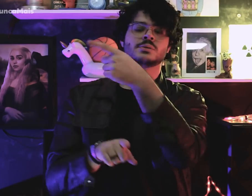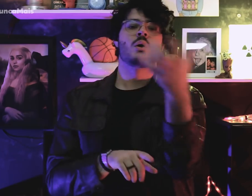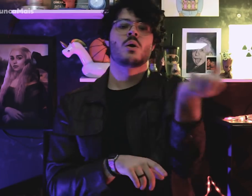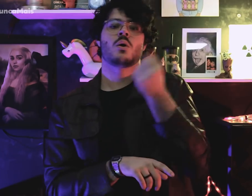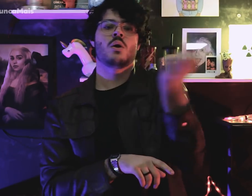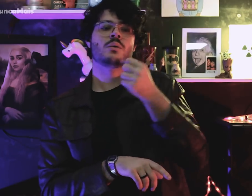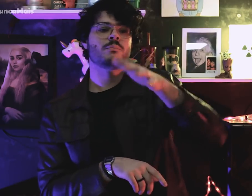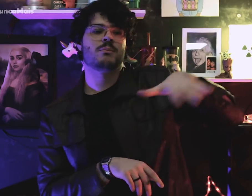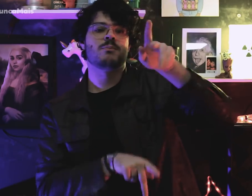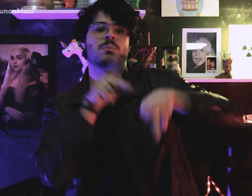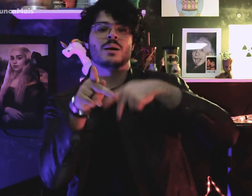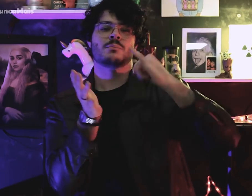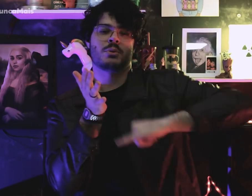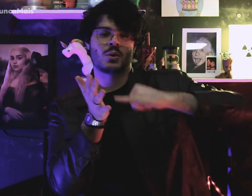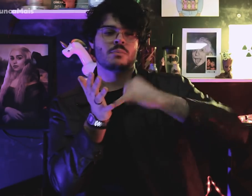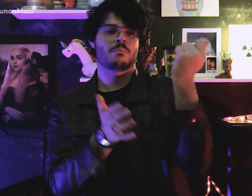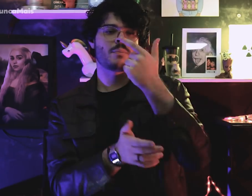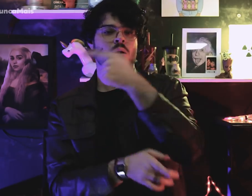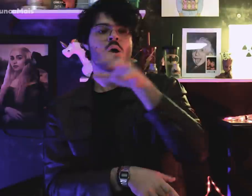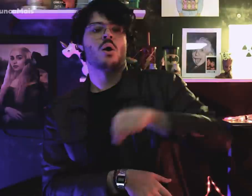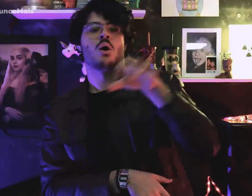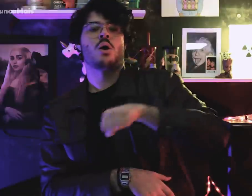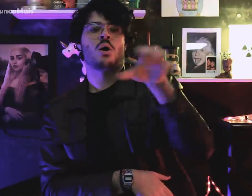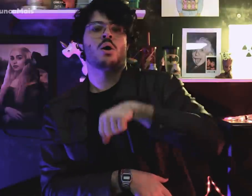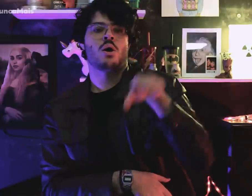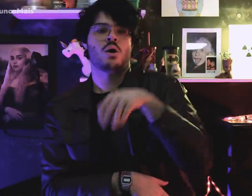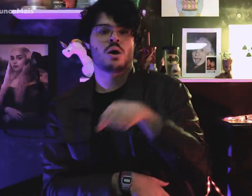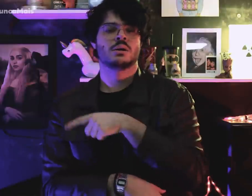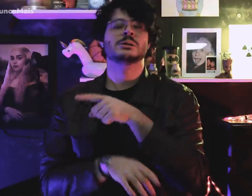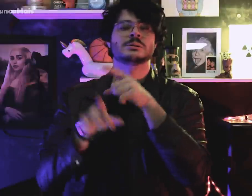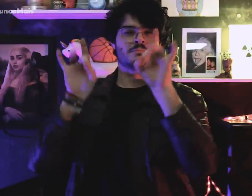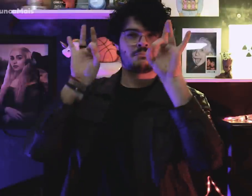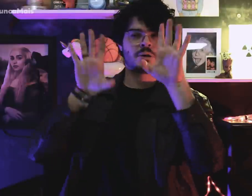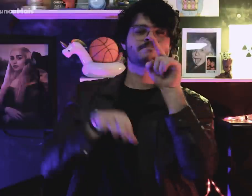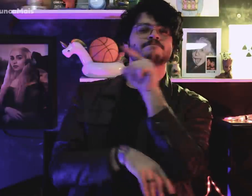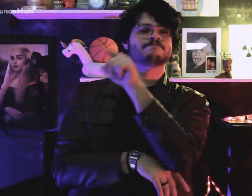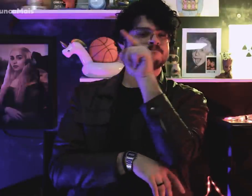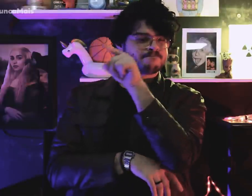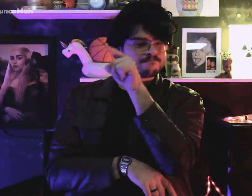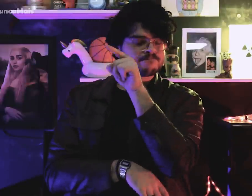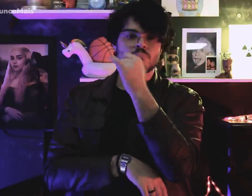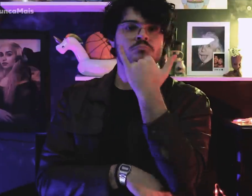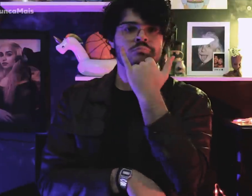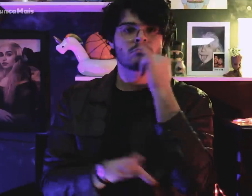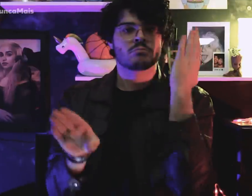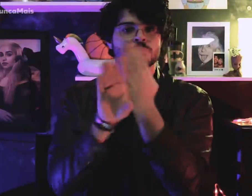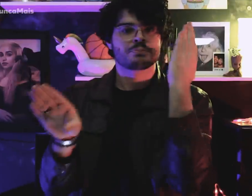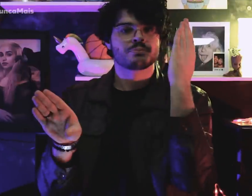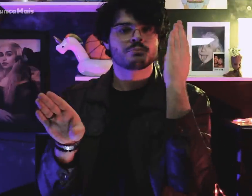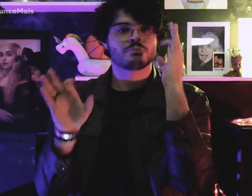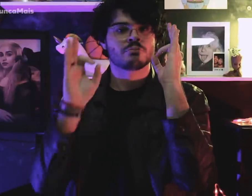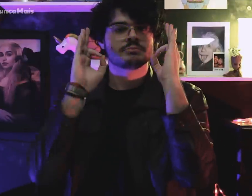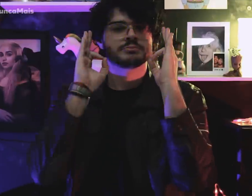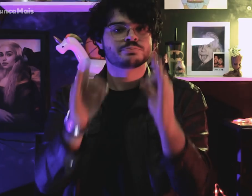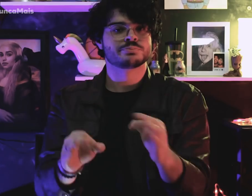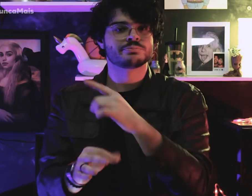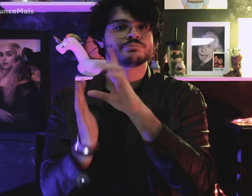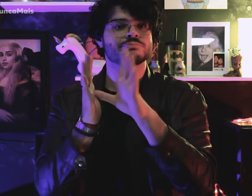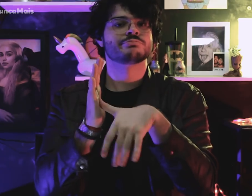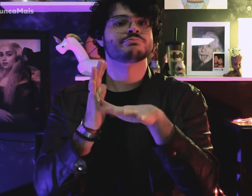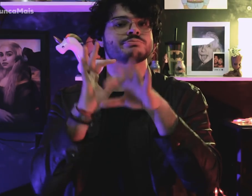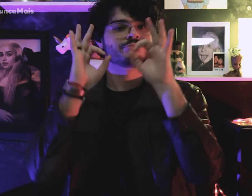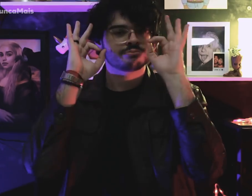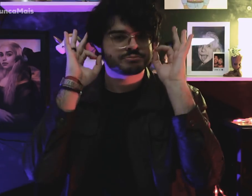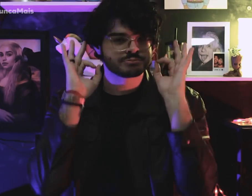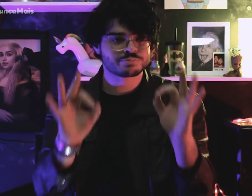since there was a diversion of public money, in the end corruption was discovered.